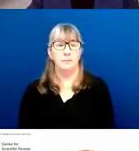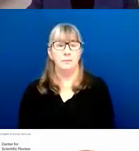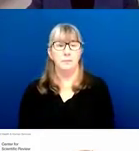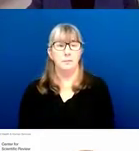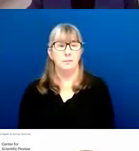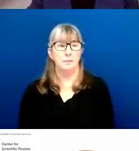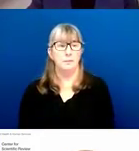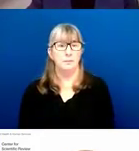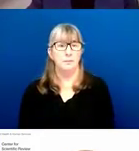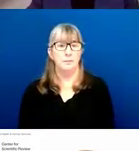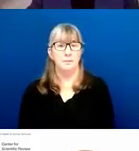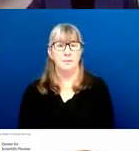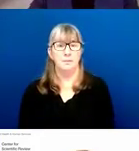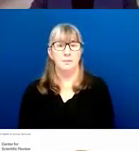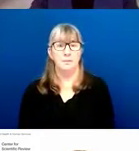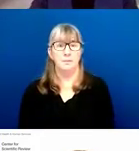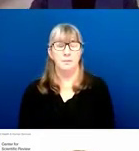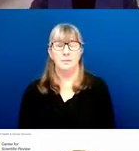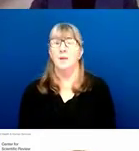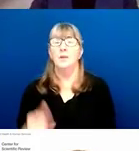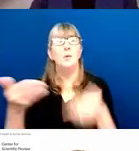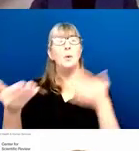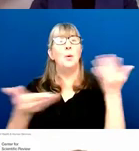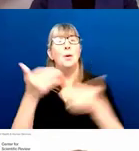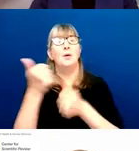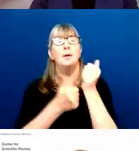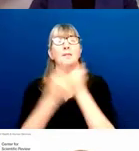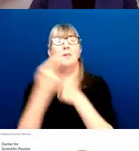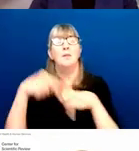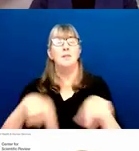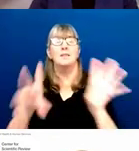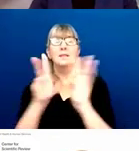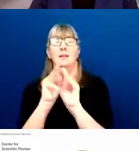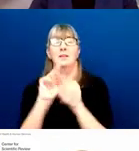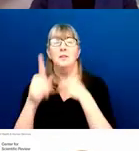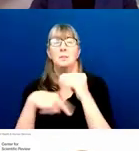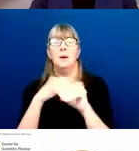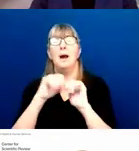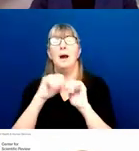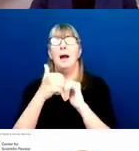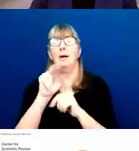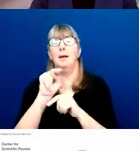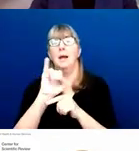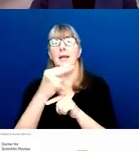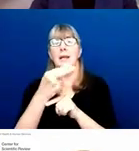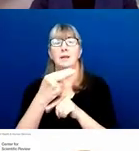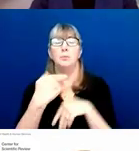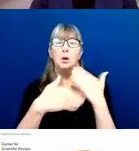Michelle Timmerman: So welcome, everyone. This session is how NIH processes and assigns your application.